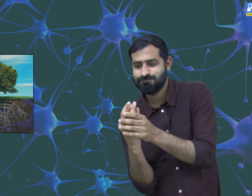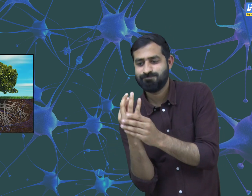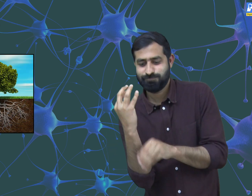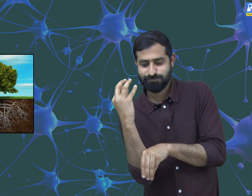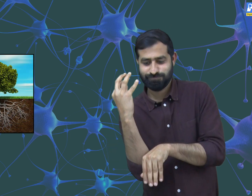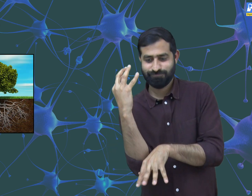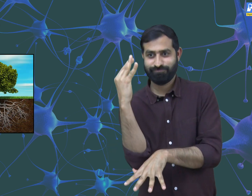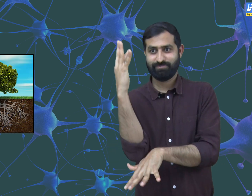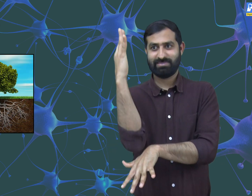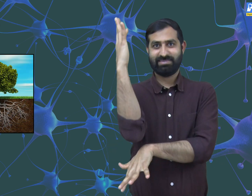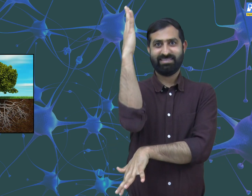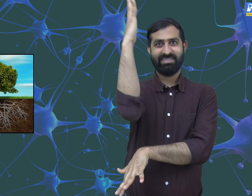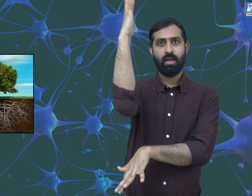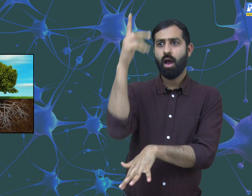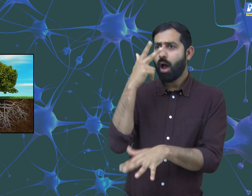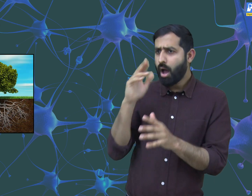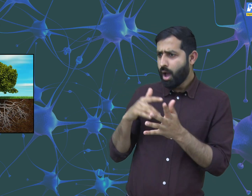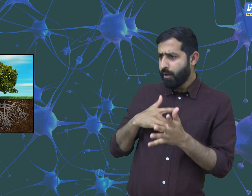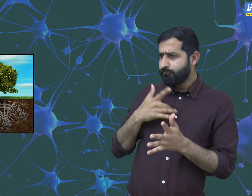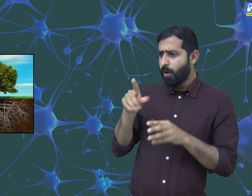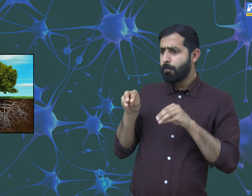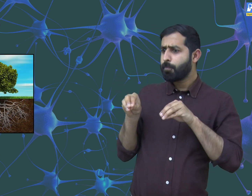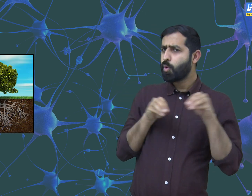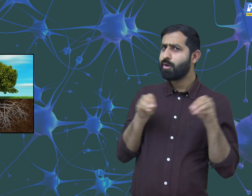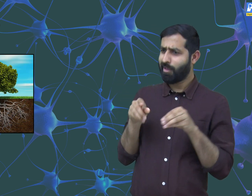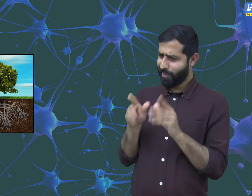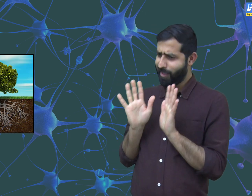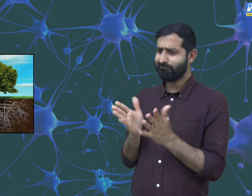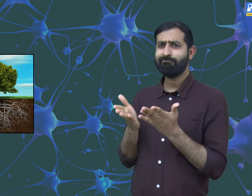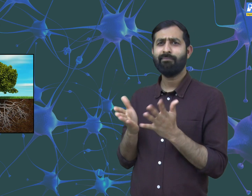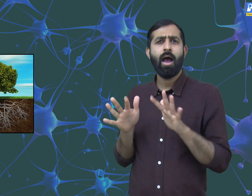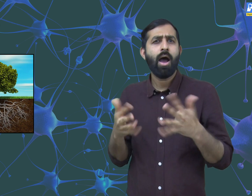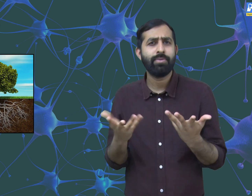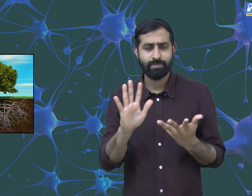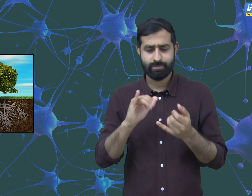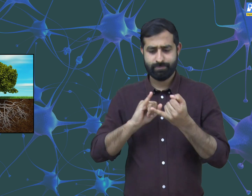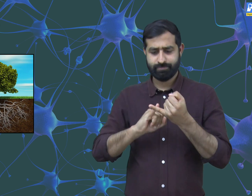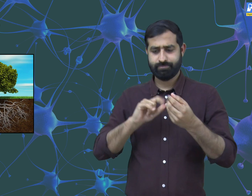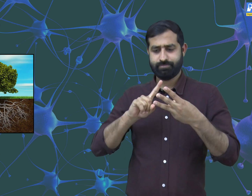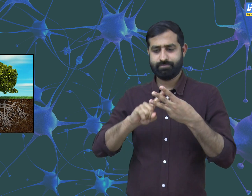When a plant grows it moves upwards and downwards.